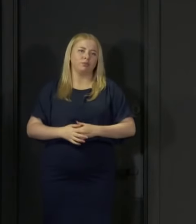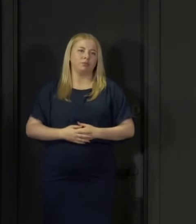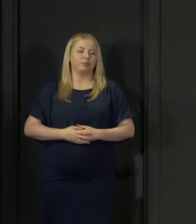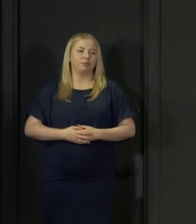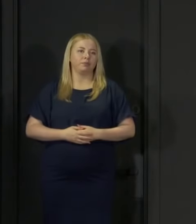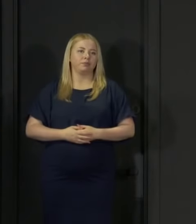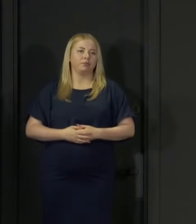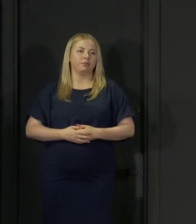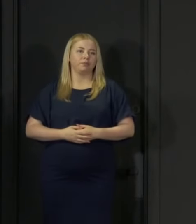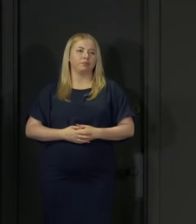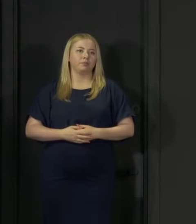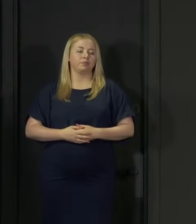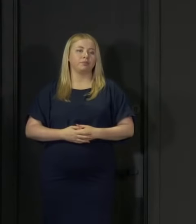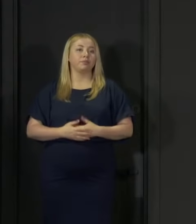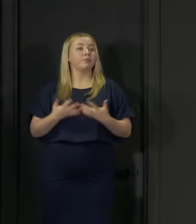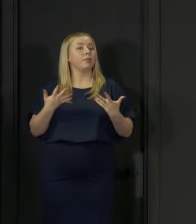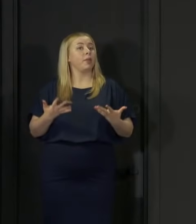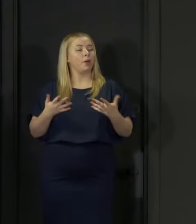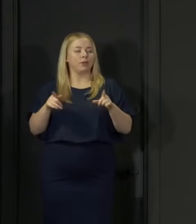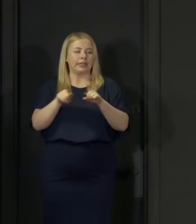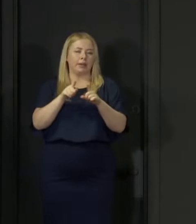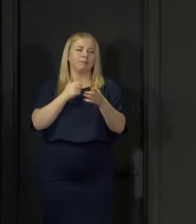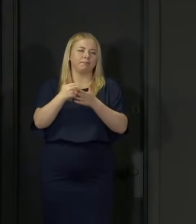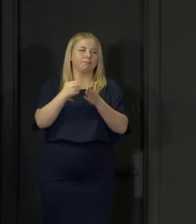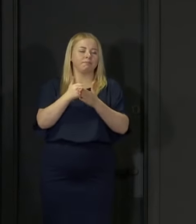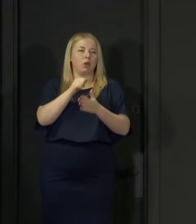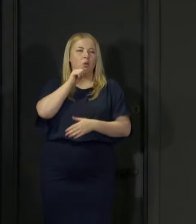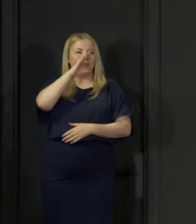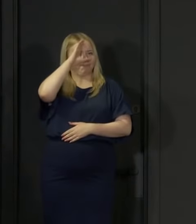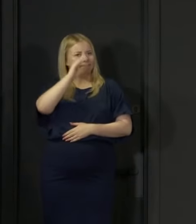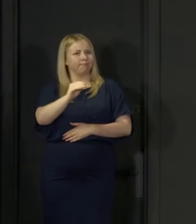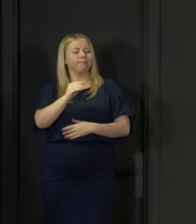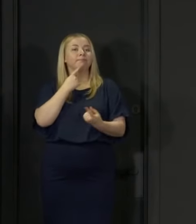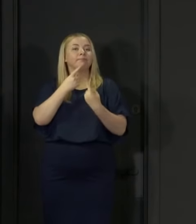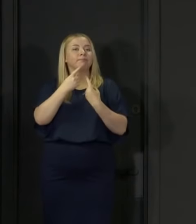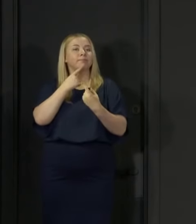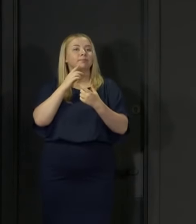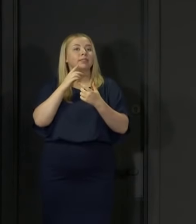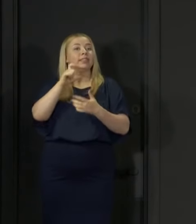Now, as usual, I'll give the update on today's COVID figures.